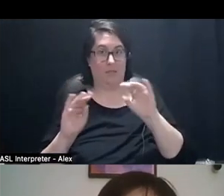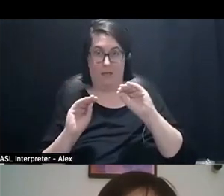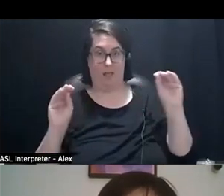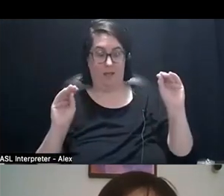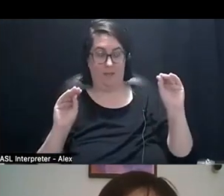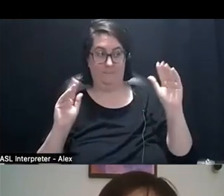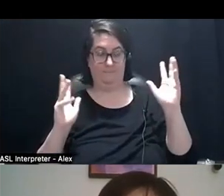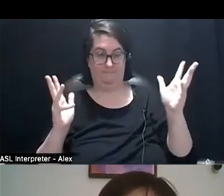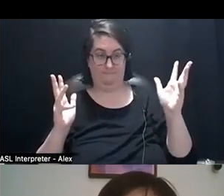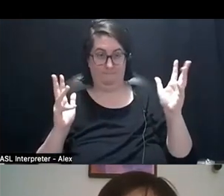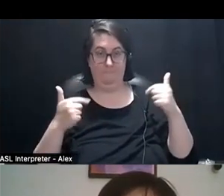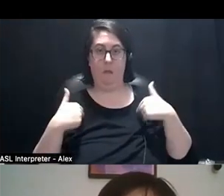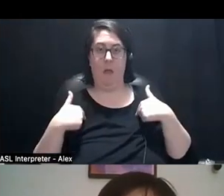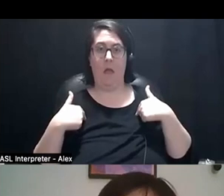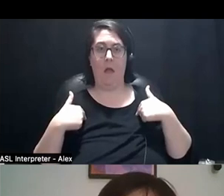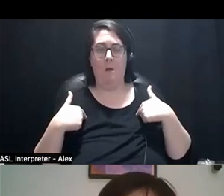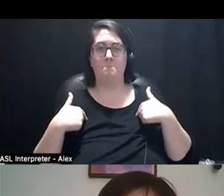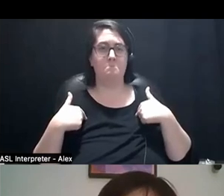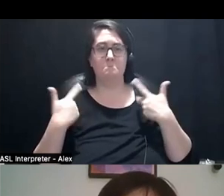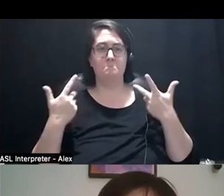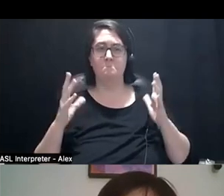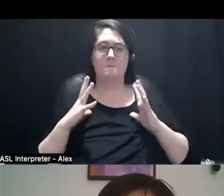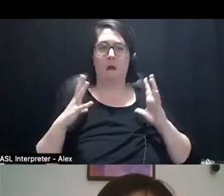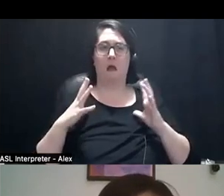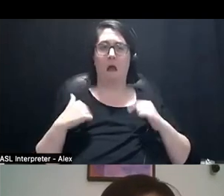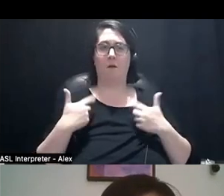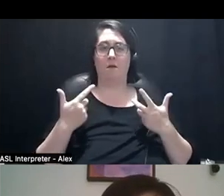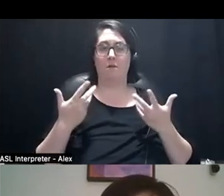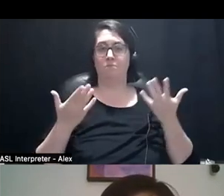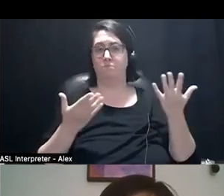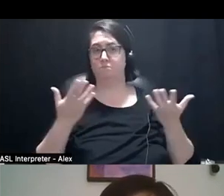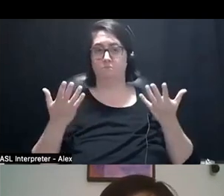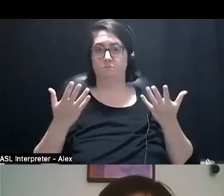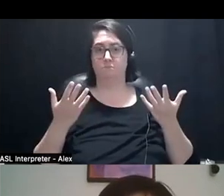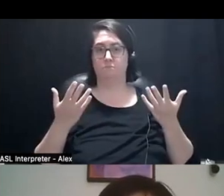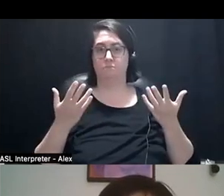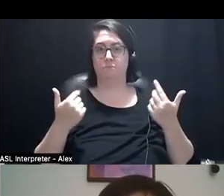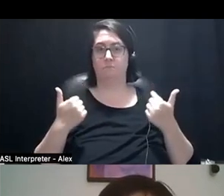I don't feel any type of way about that other than. Perhaps I have infiltrated the chat